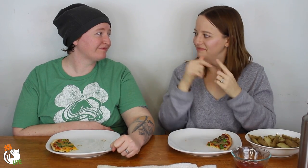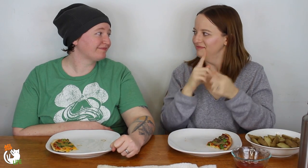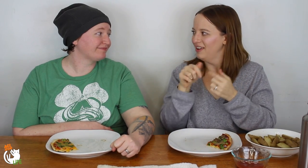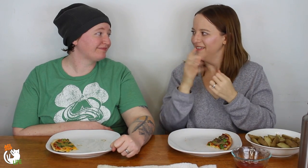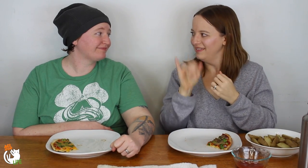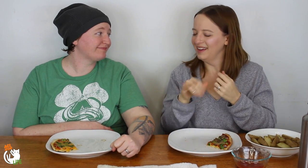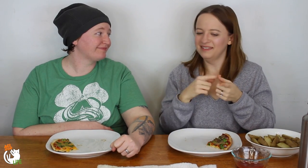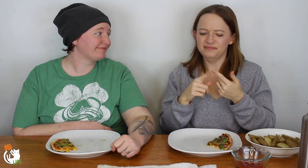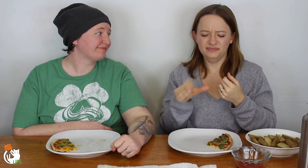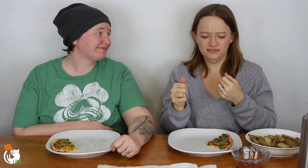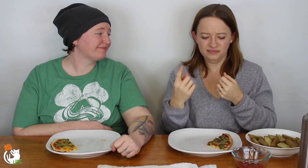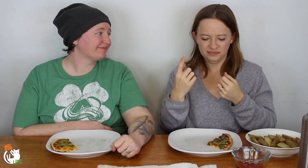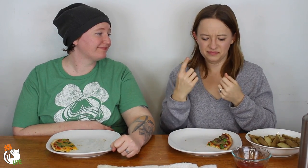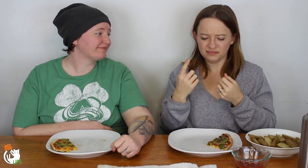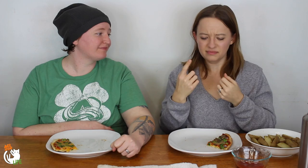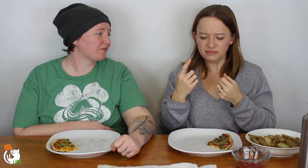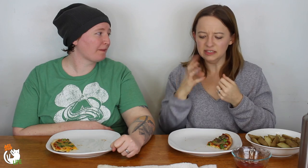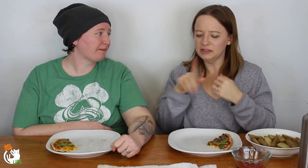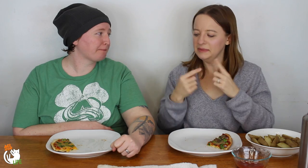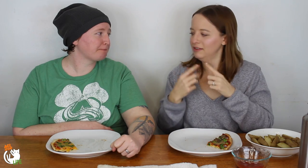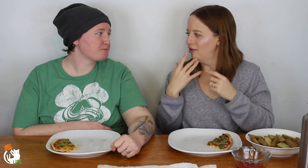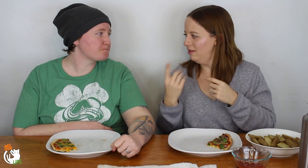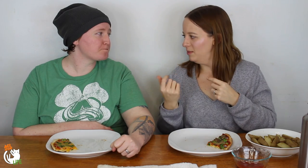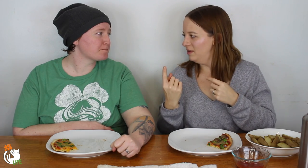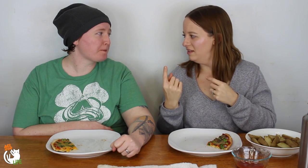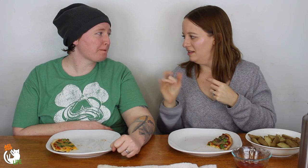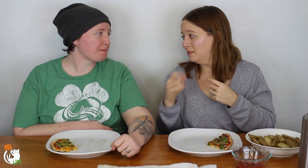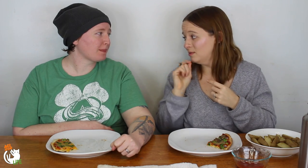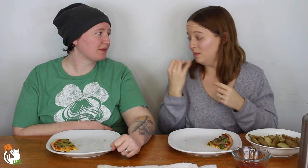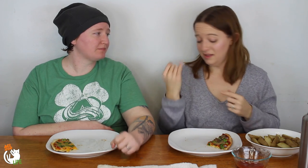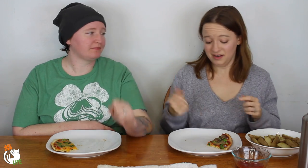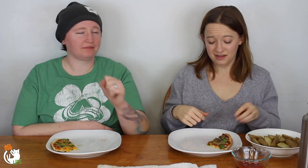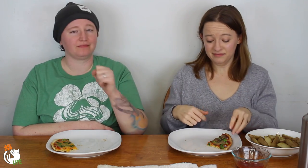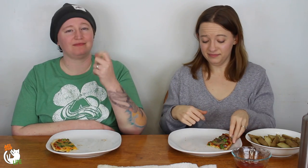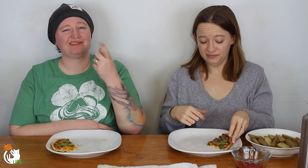So it was interesting to think about that. You want to talk about the color one. That was a cool idea.